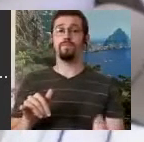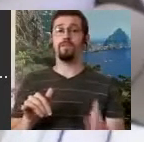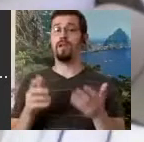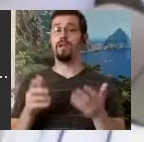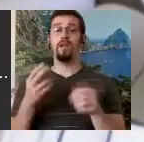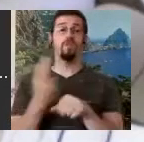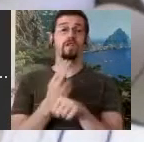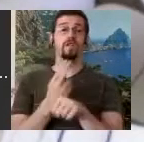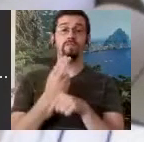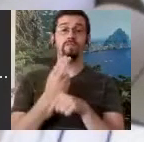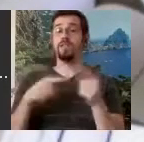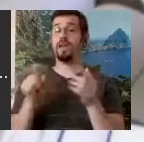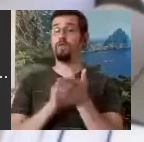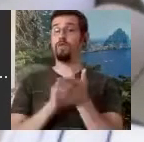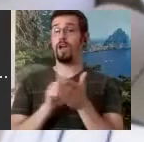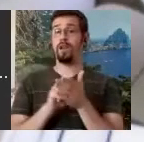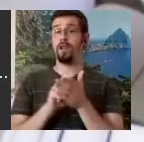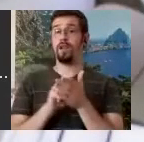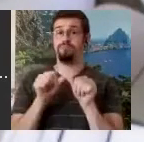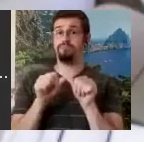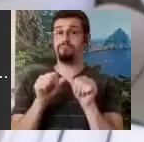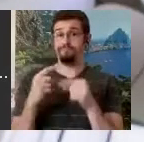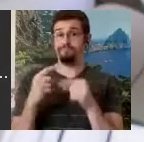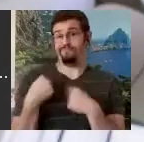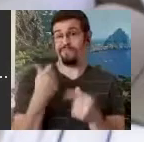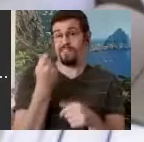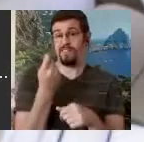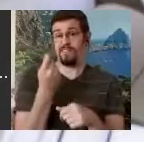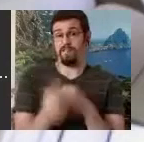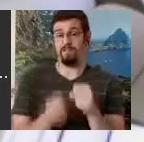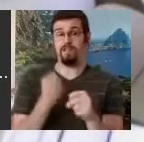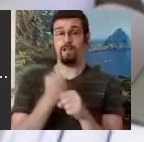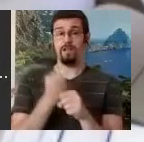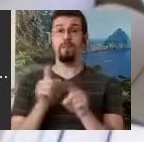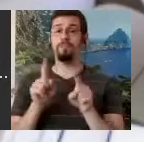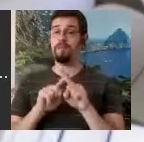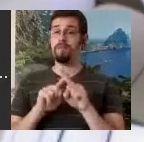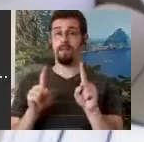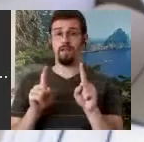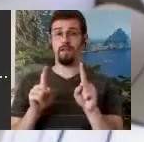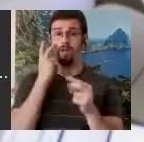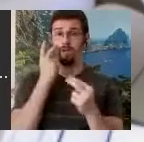stable way for so many years that when I look back, when I really look back 40